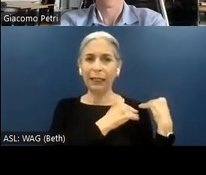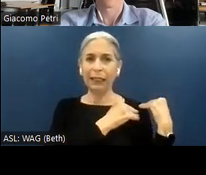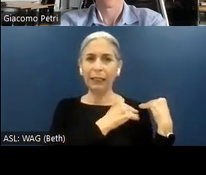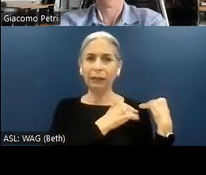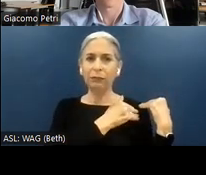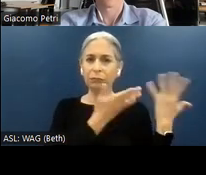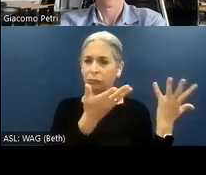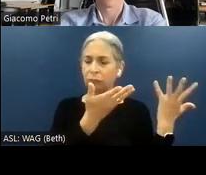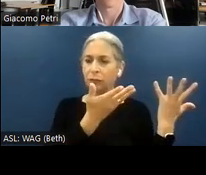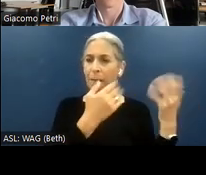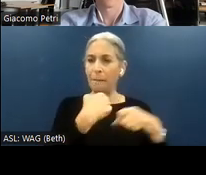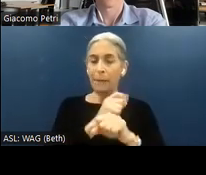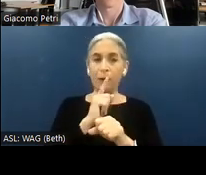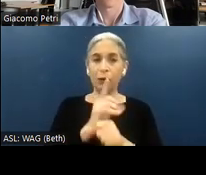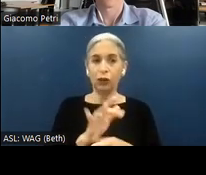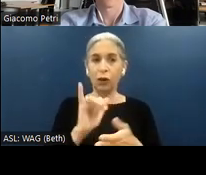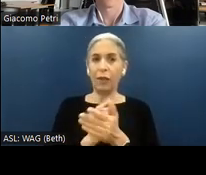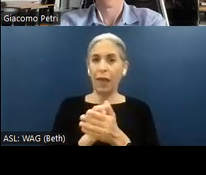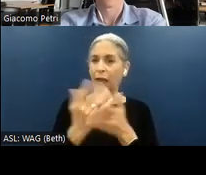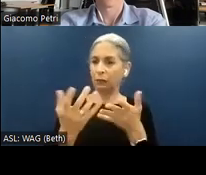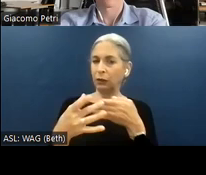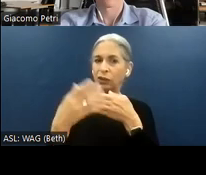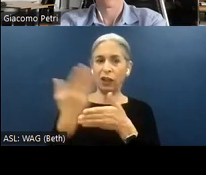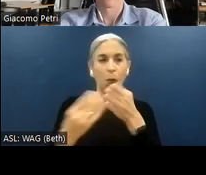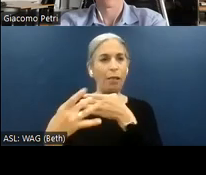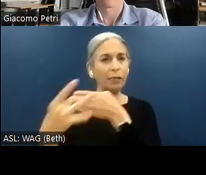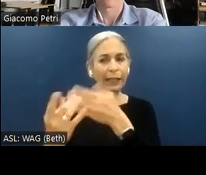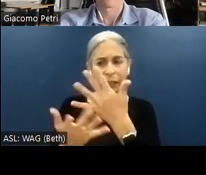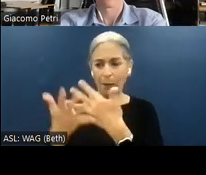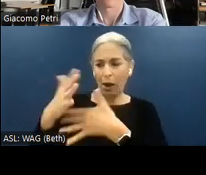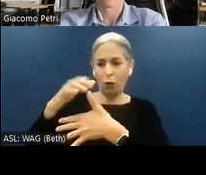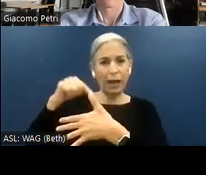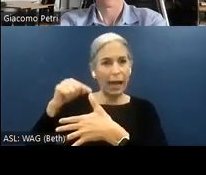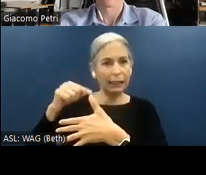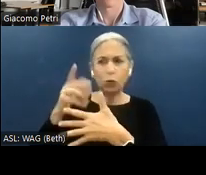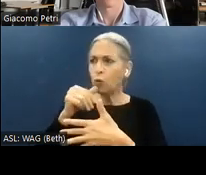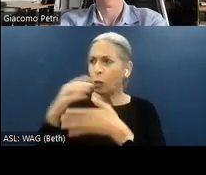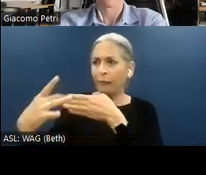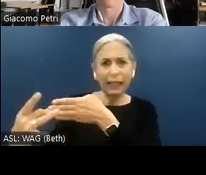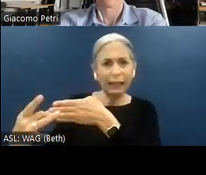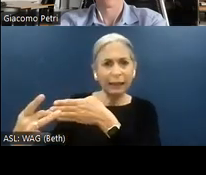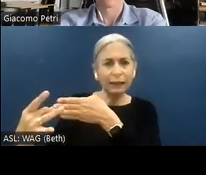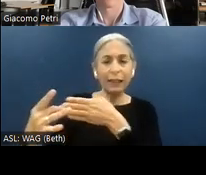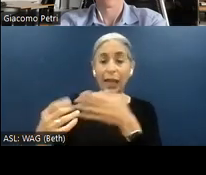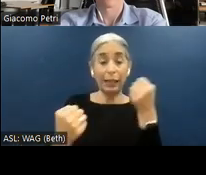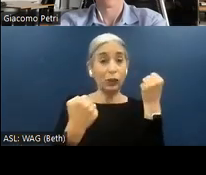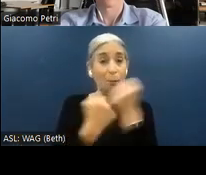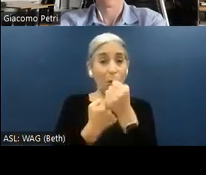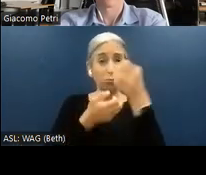Facilitate and potentially drive the prioritization. And support the definition of a remediation